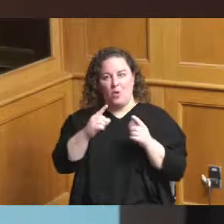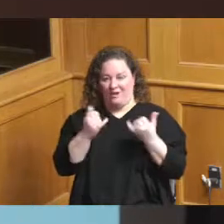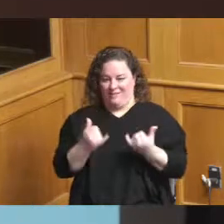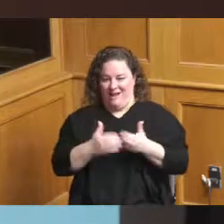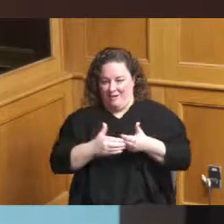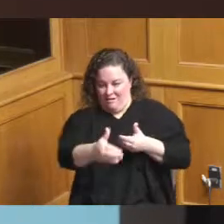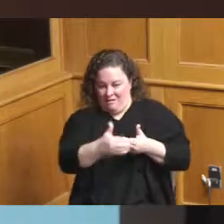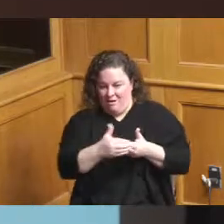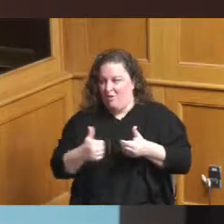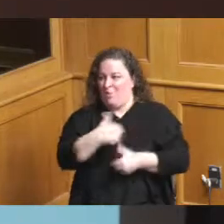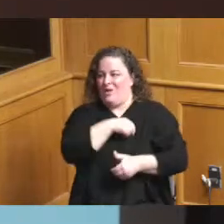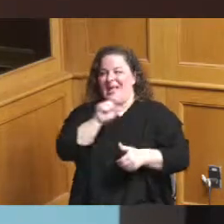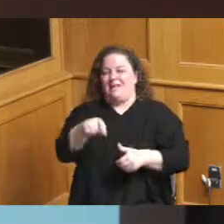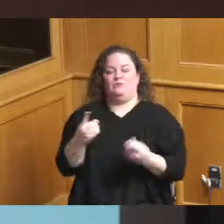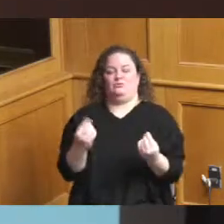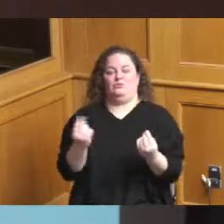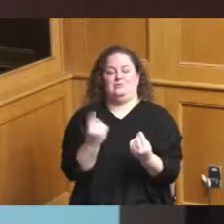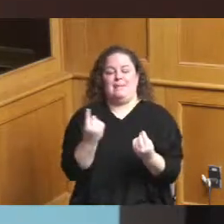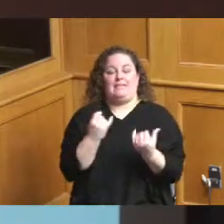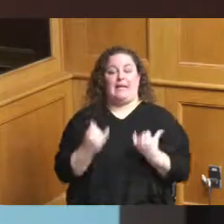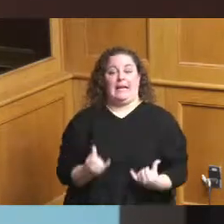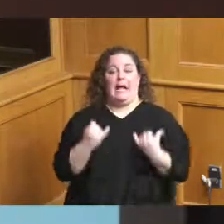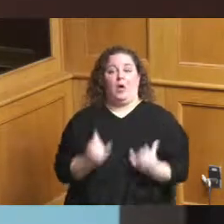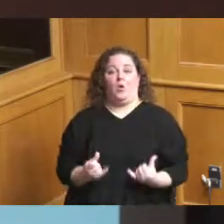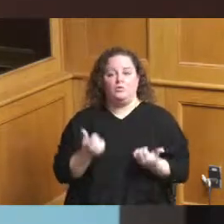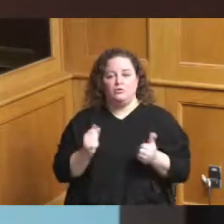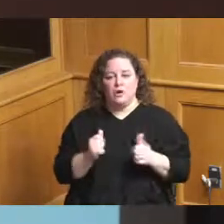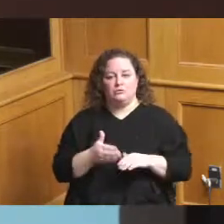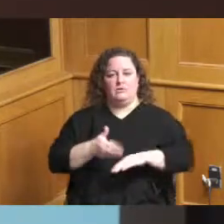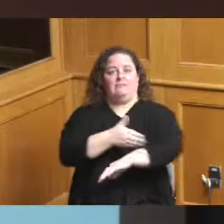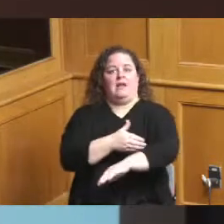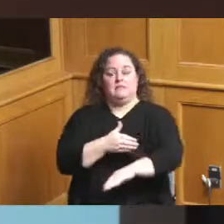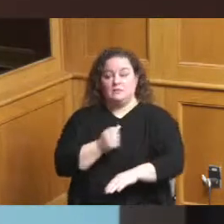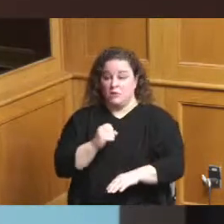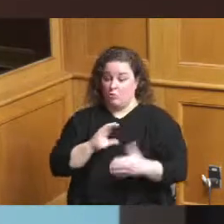what that is and how we do that as a community is an important step to what we'll do here